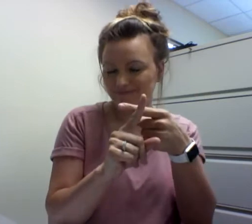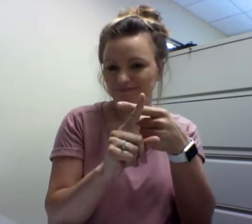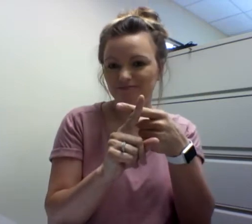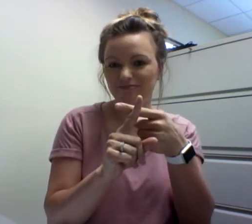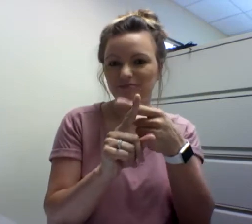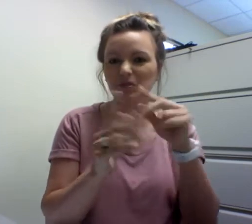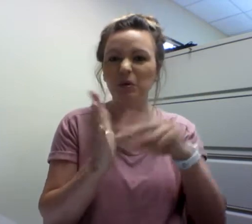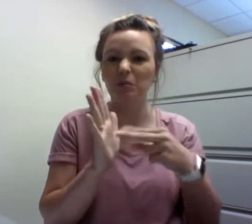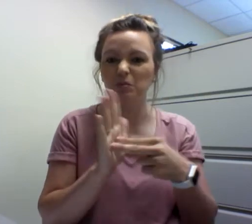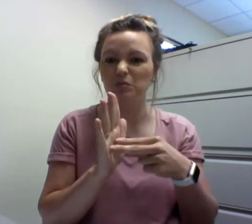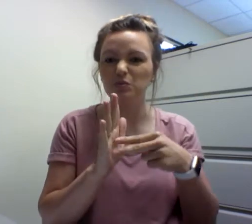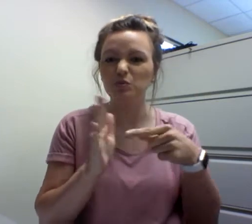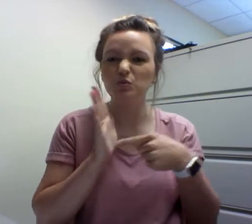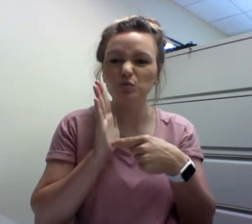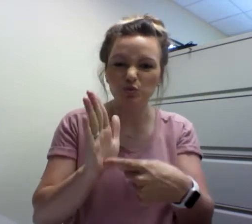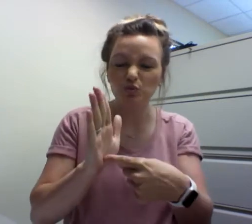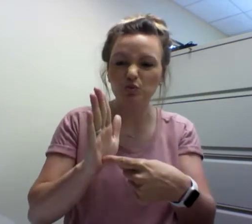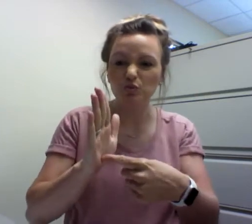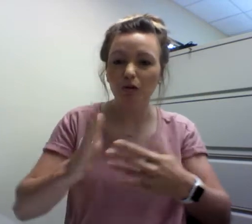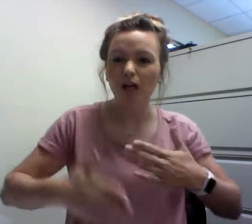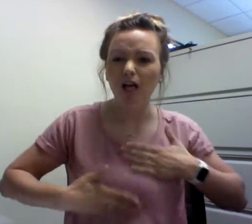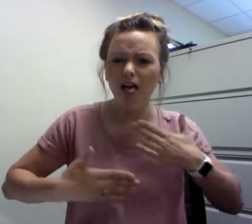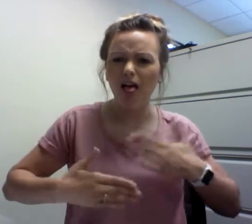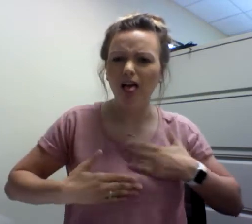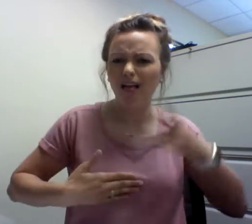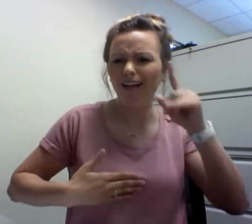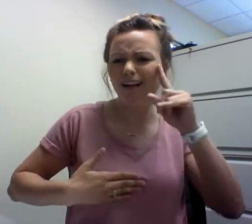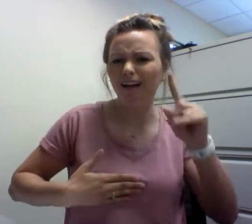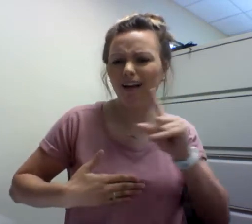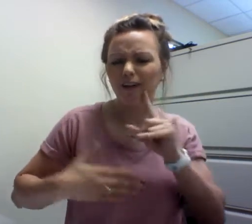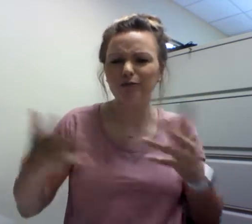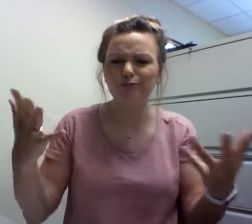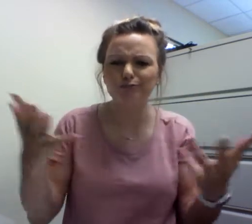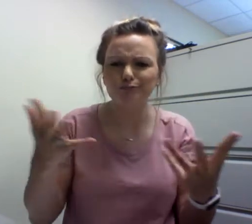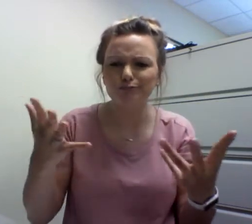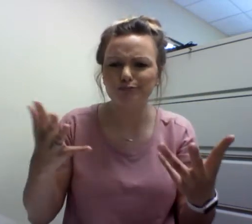It focuses on the Deaf "glass half-full" point of view.